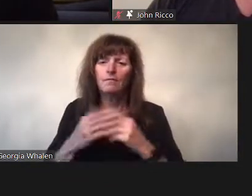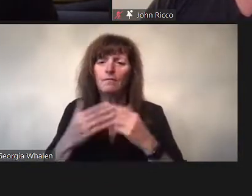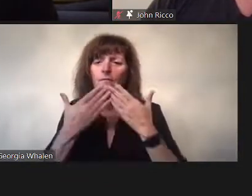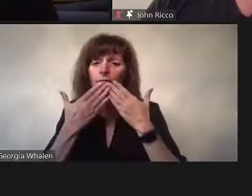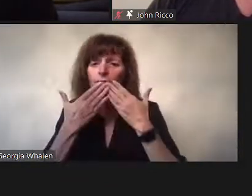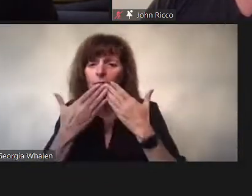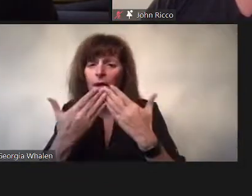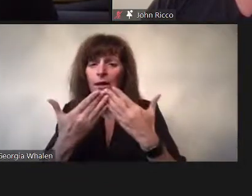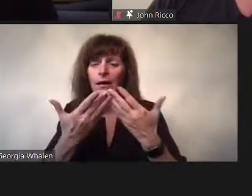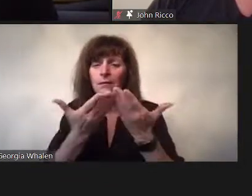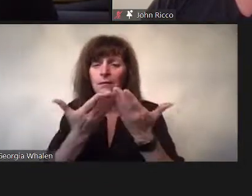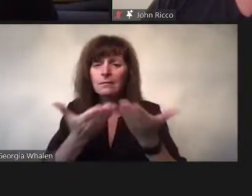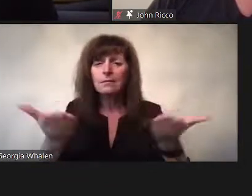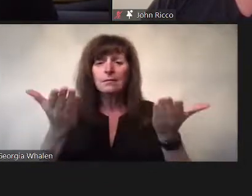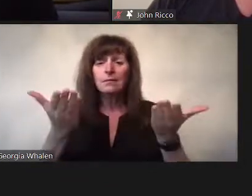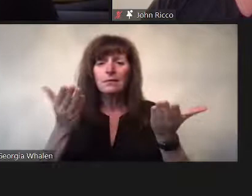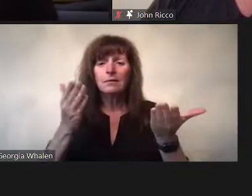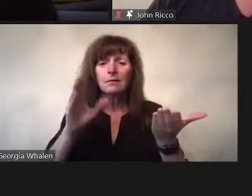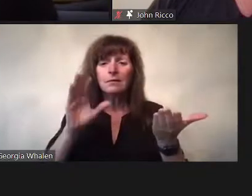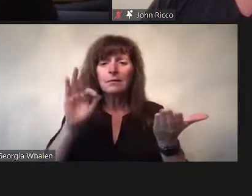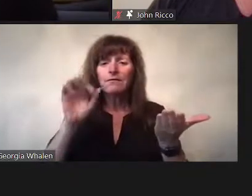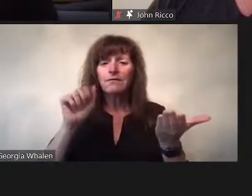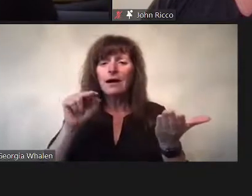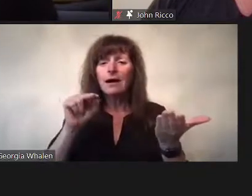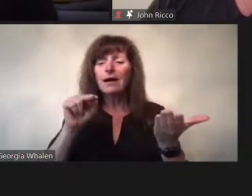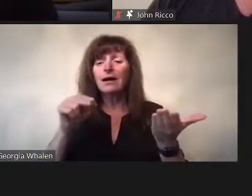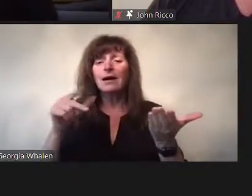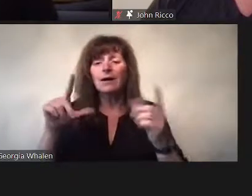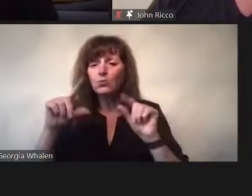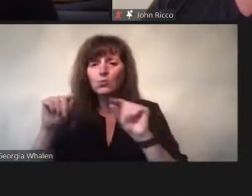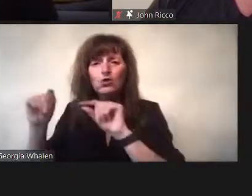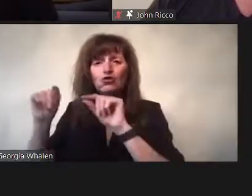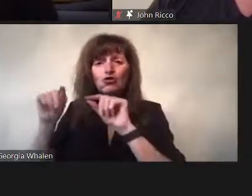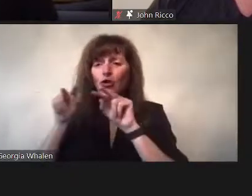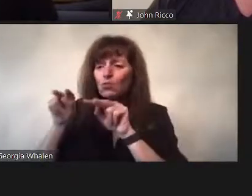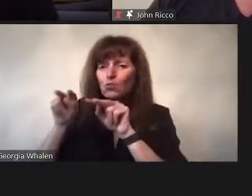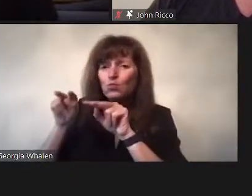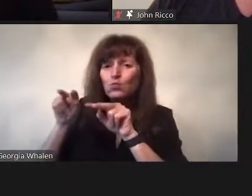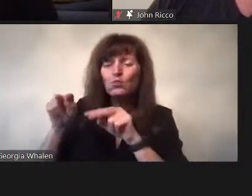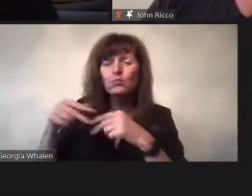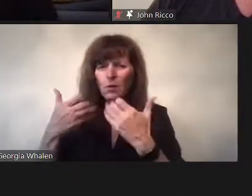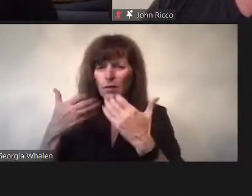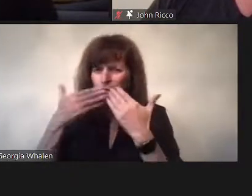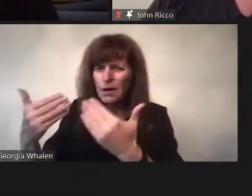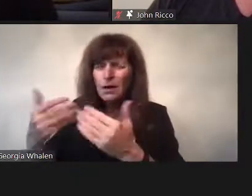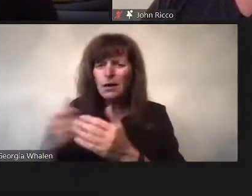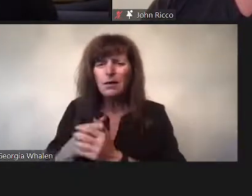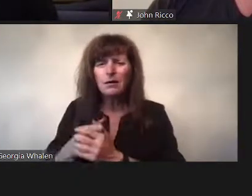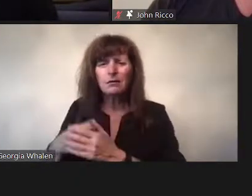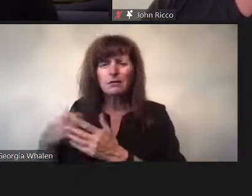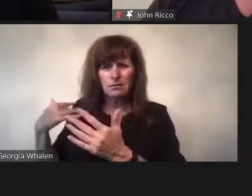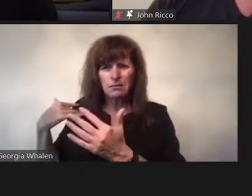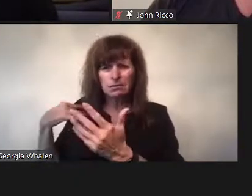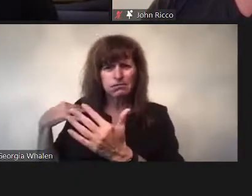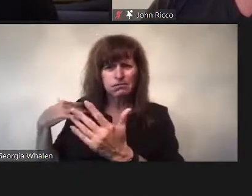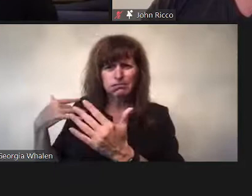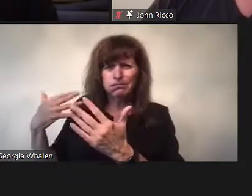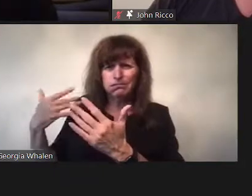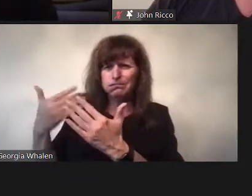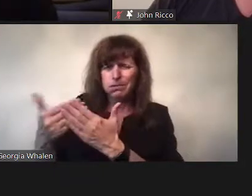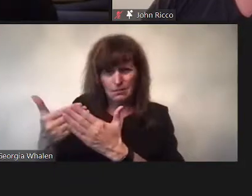They have been my right hand.